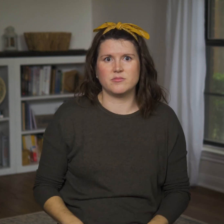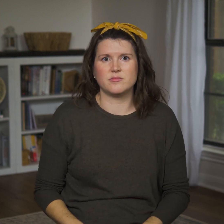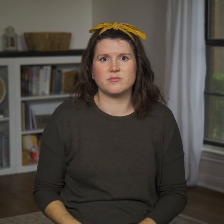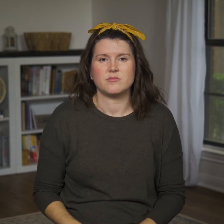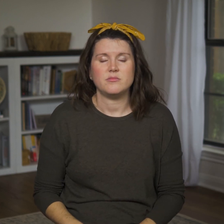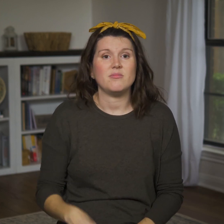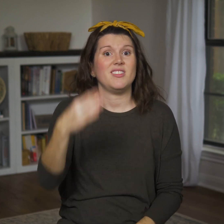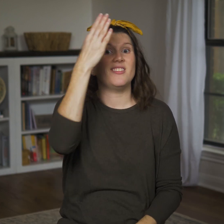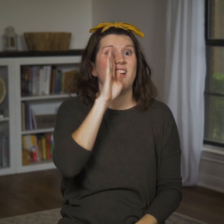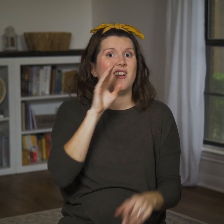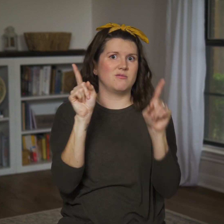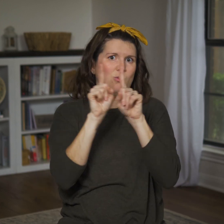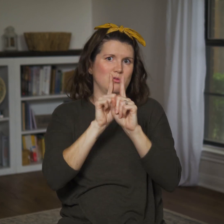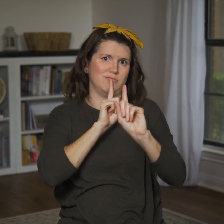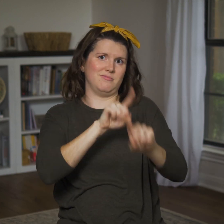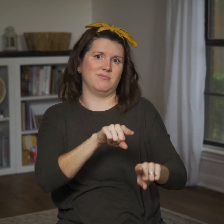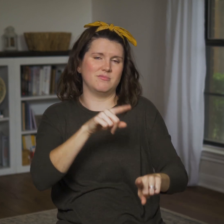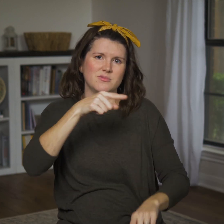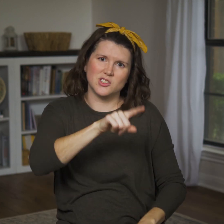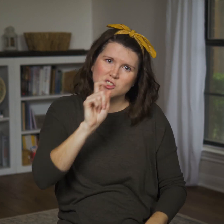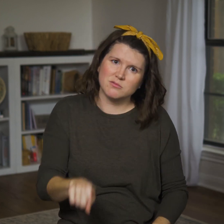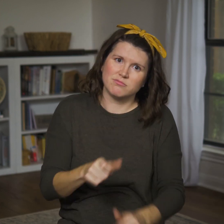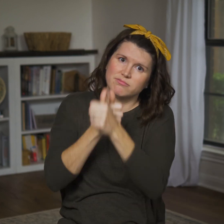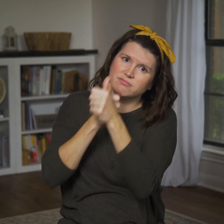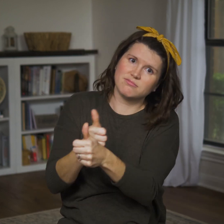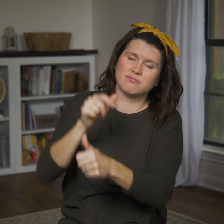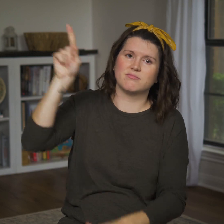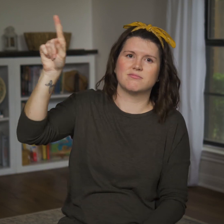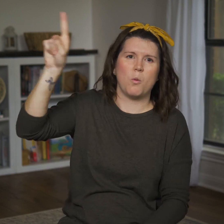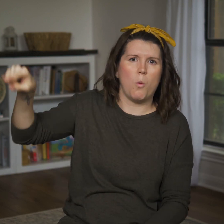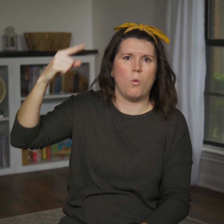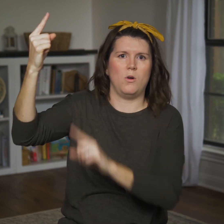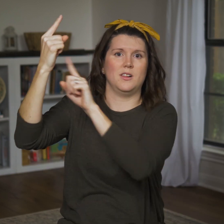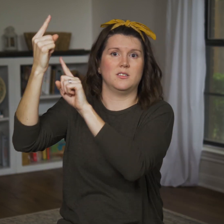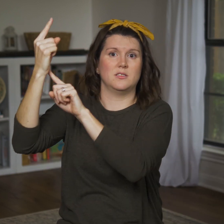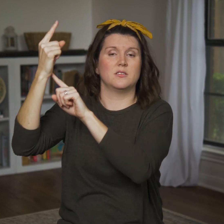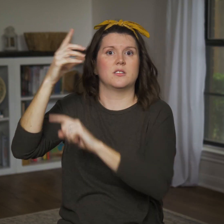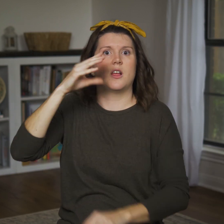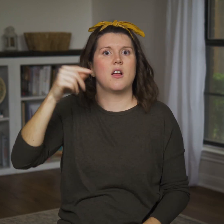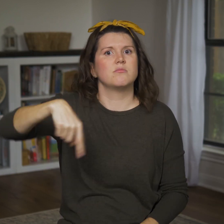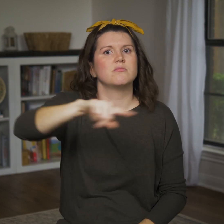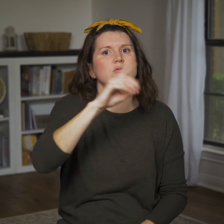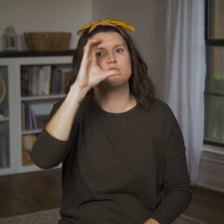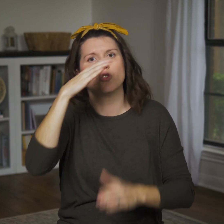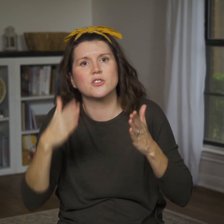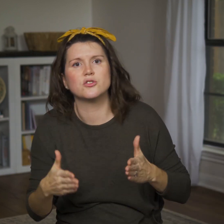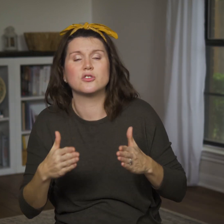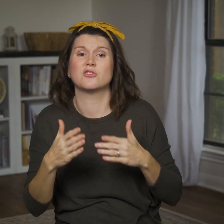God also demands they be allegiant to Him over strangers